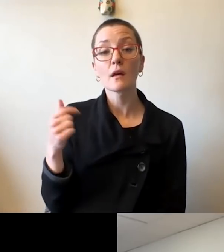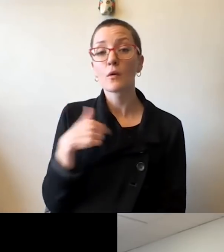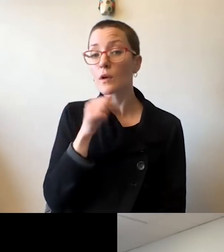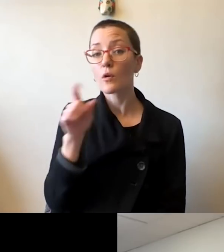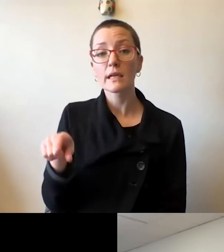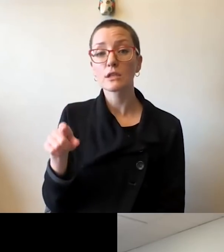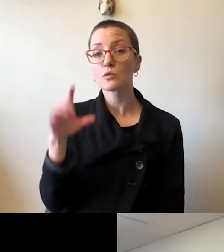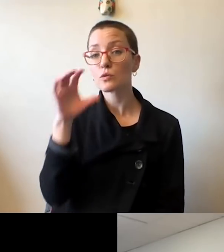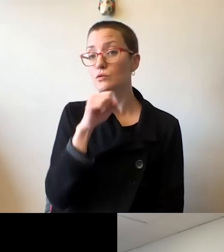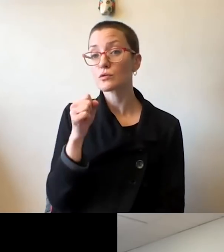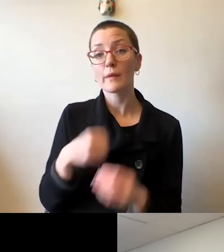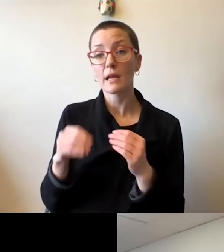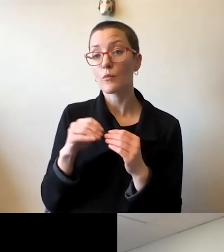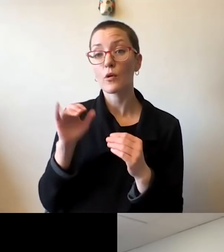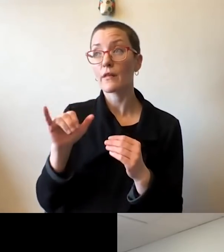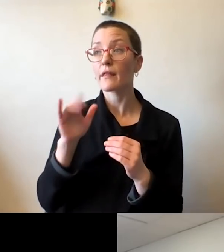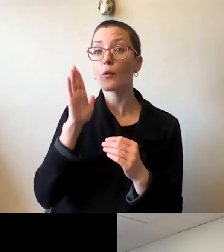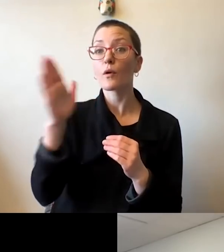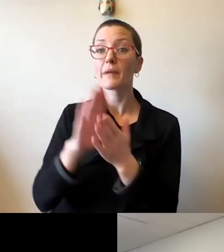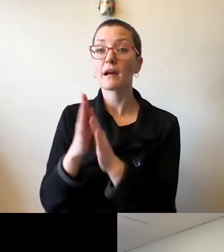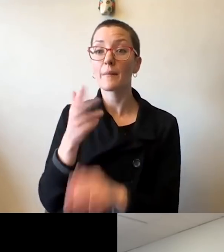that there's a vaccine, there are basically two as we all know.